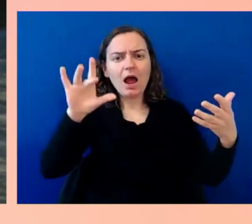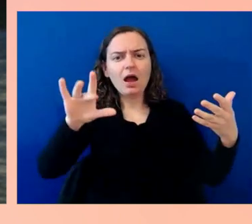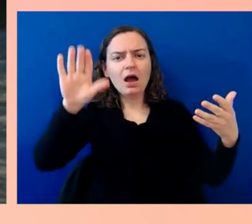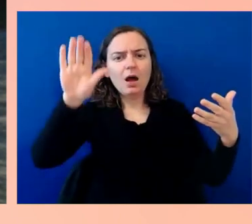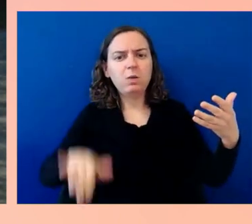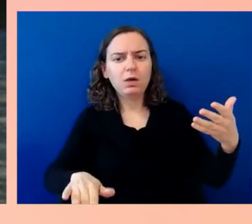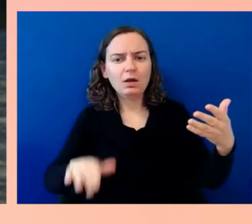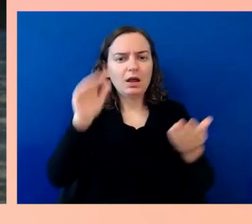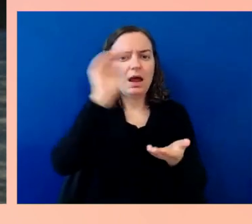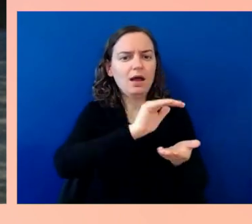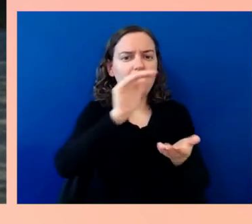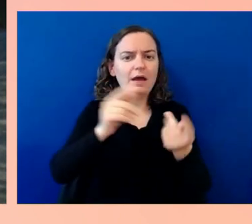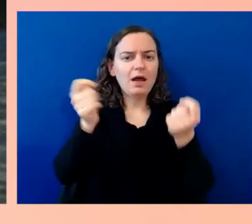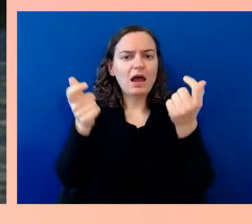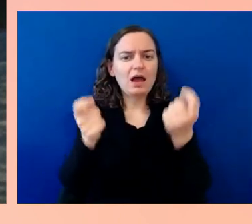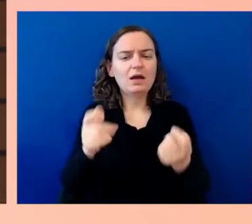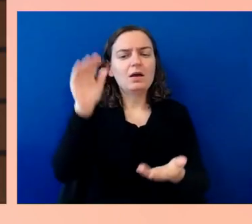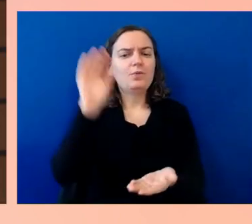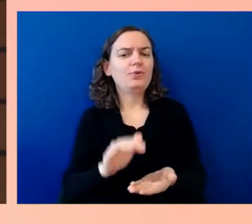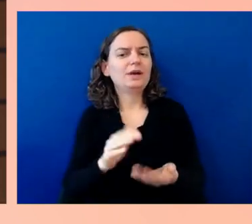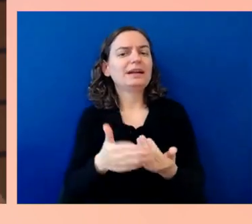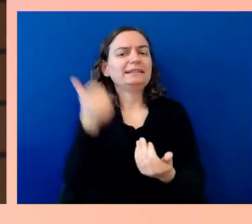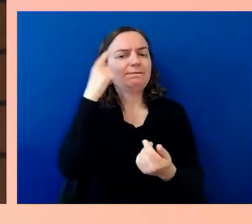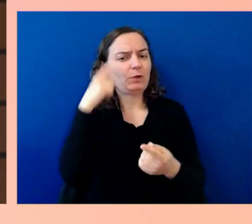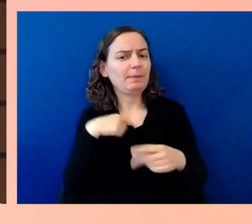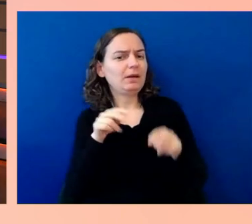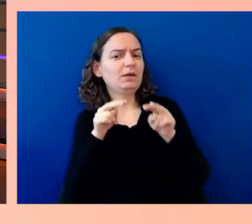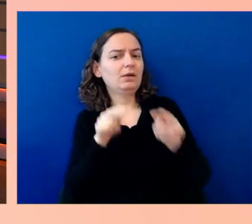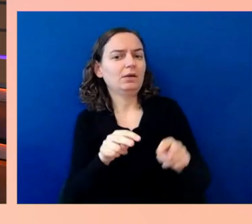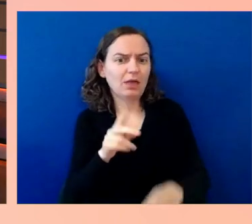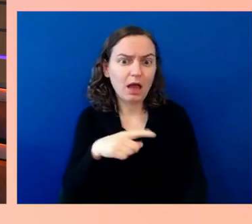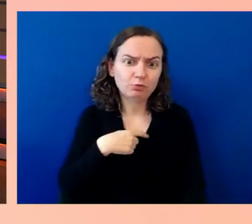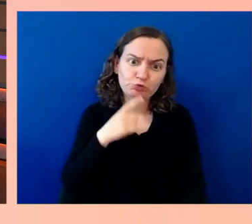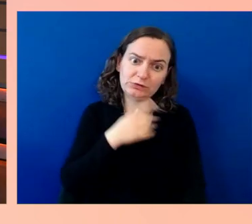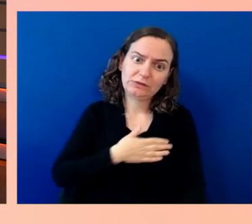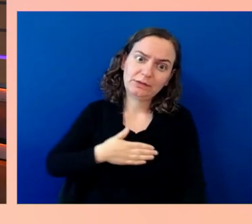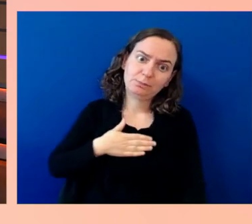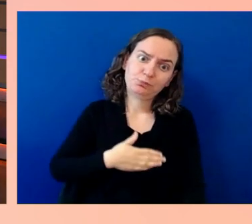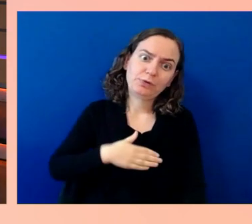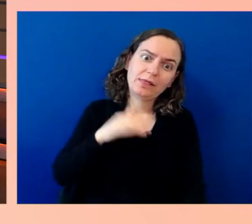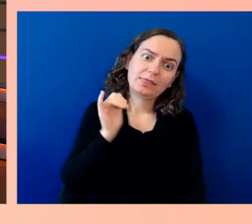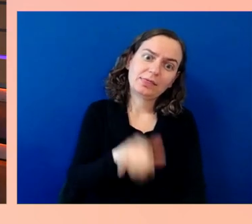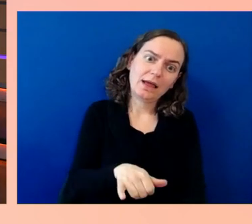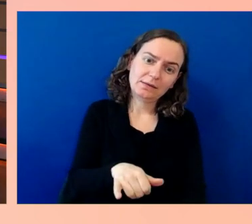I do appreciate that. I have a funny story for you. When I first started presenting with